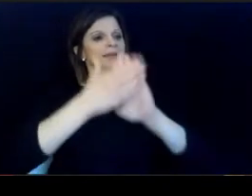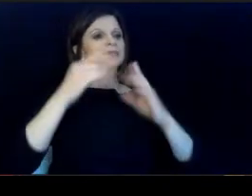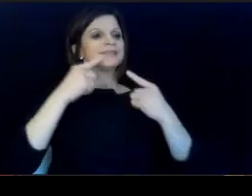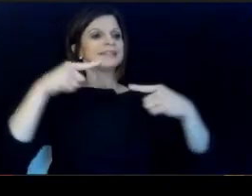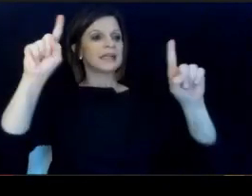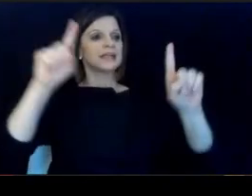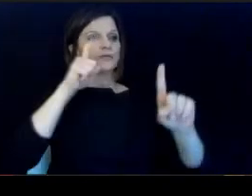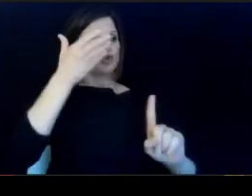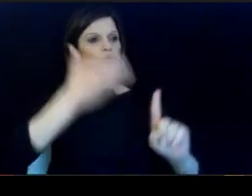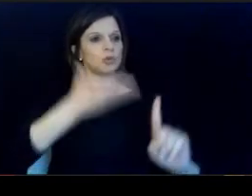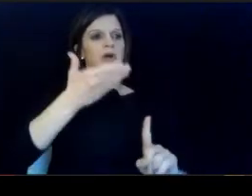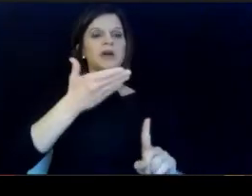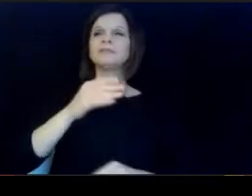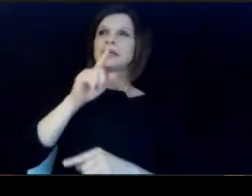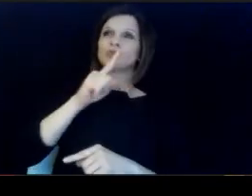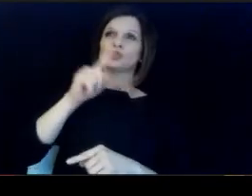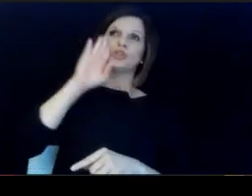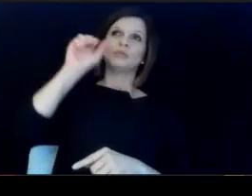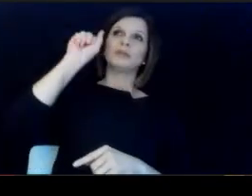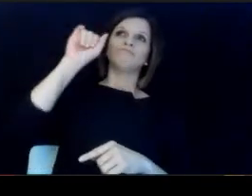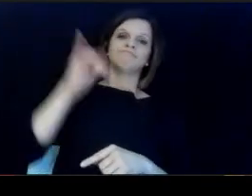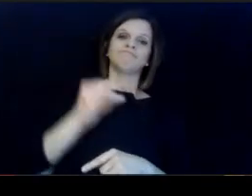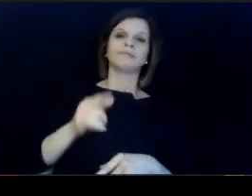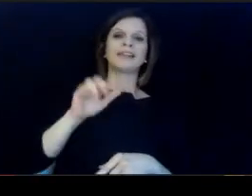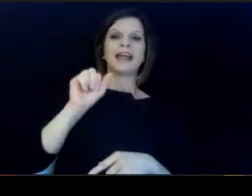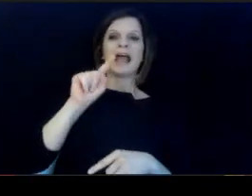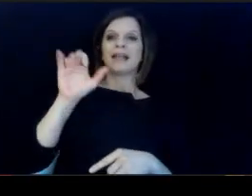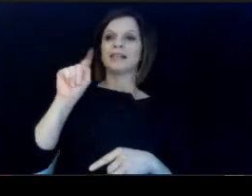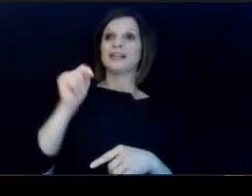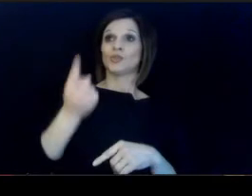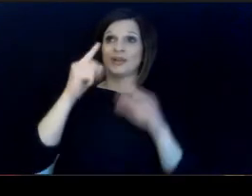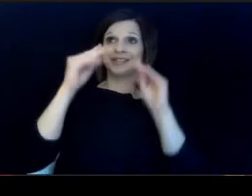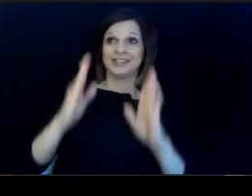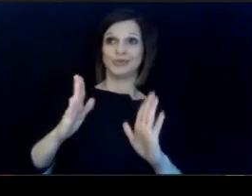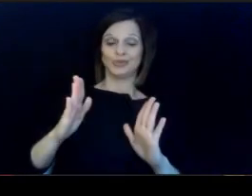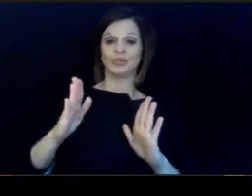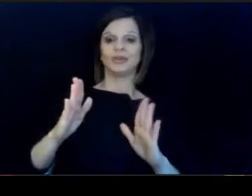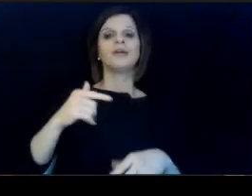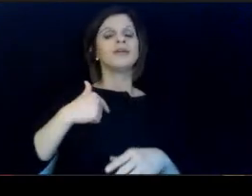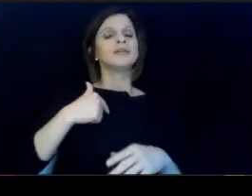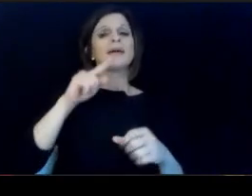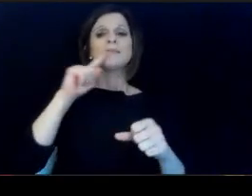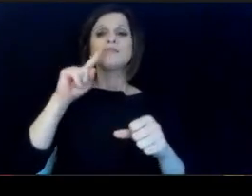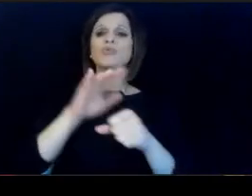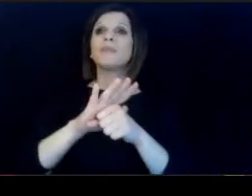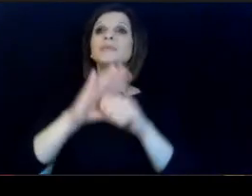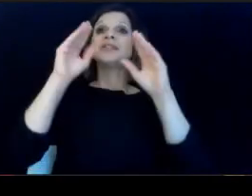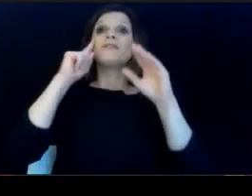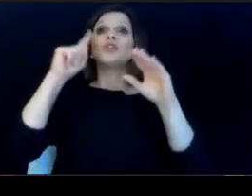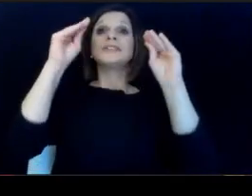list one teacher. So to those world changers? that are currently in our classrooms, I promise you will never regret.